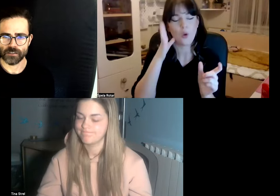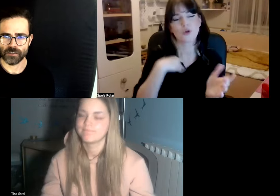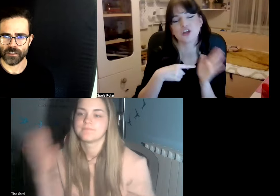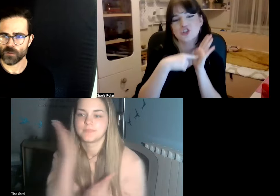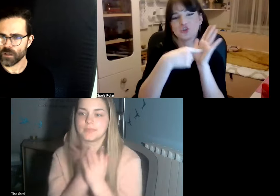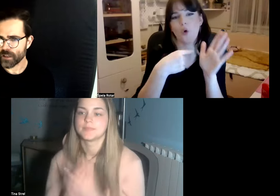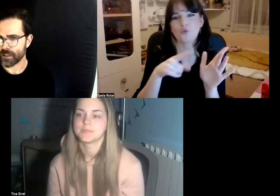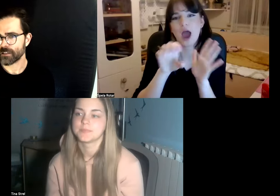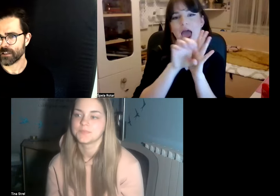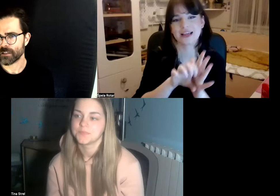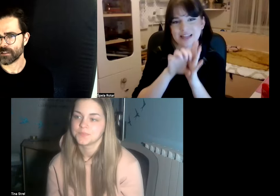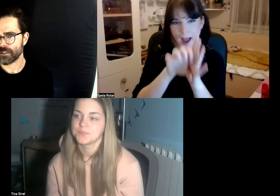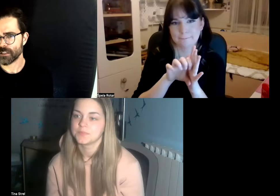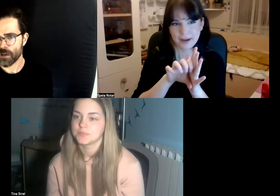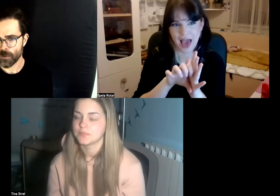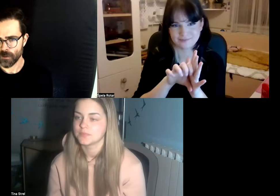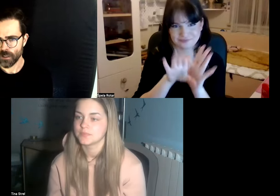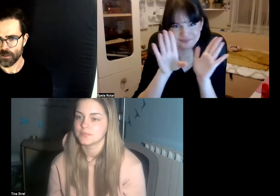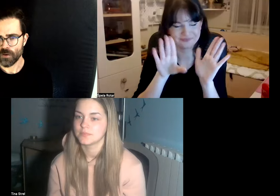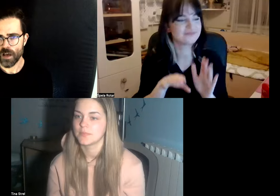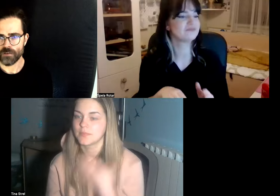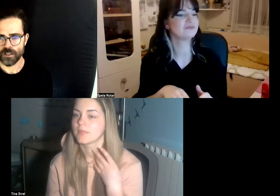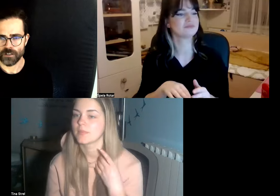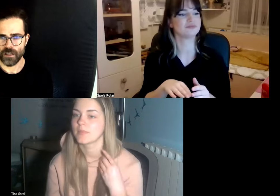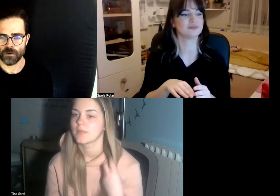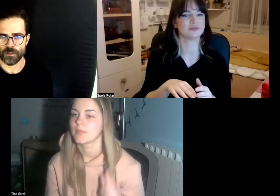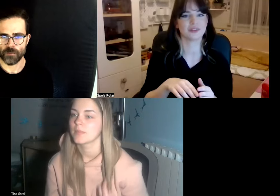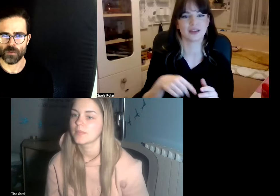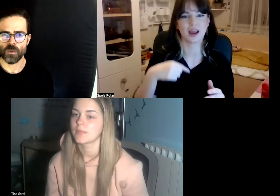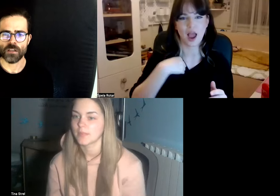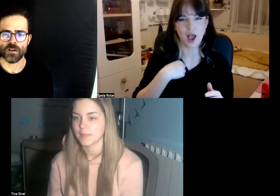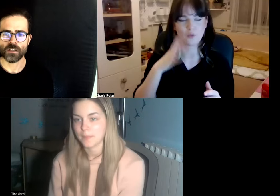this one thing that is coming to every language I mean we don't